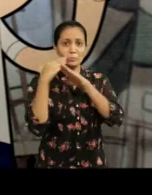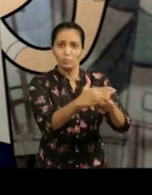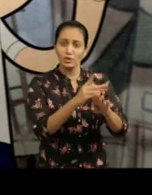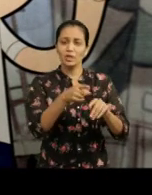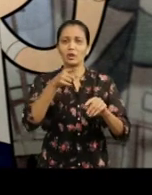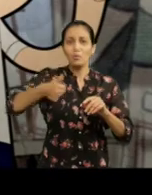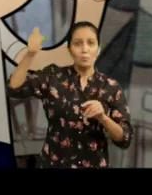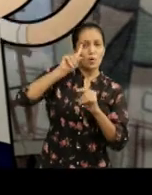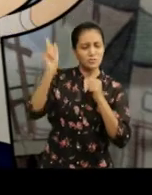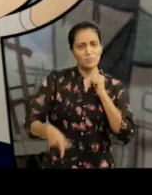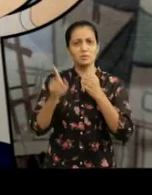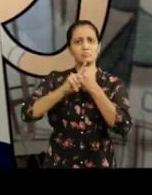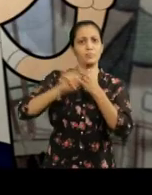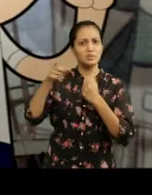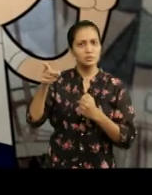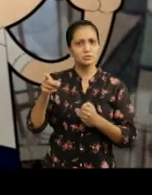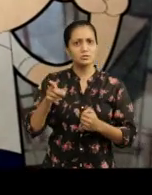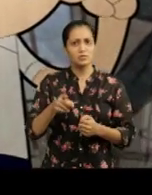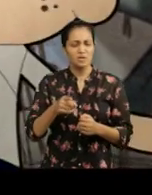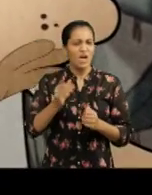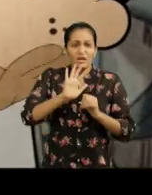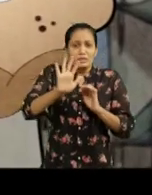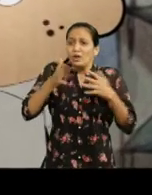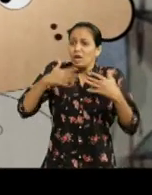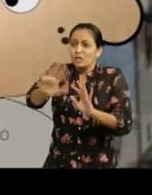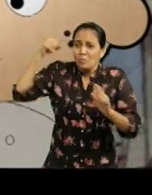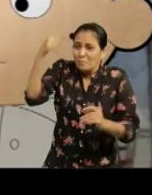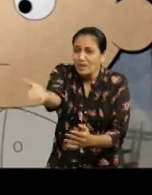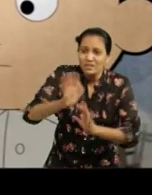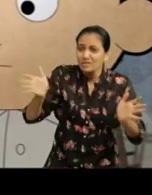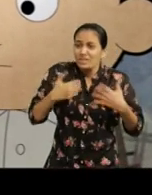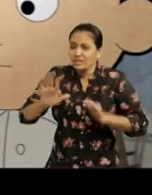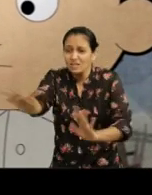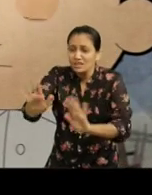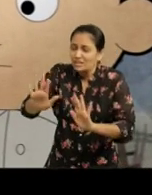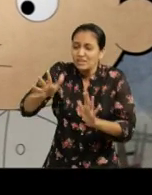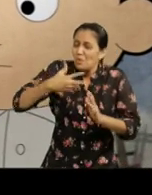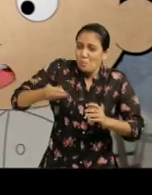Your supervisor needs to be taught a lesson. Haaan…., are you mad, he will, he will.